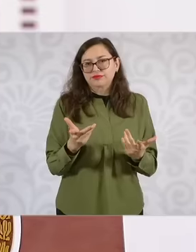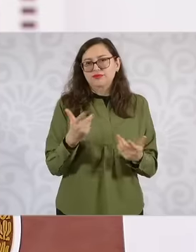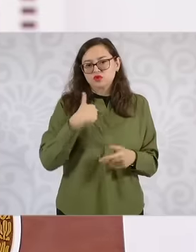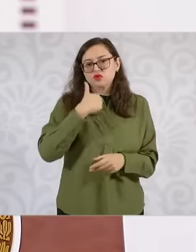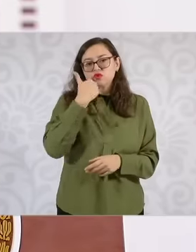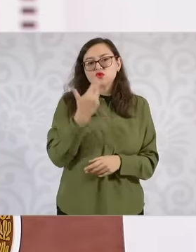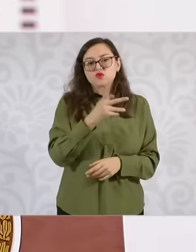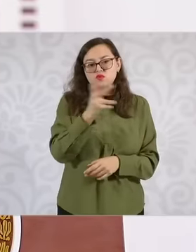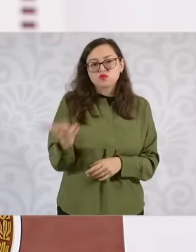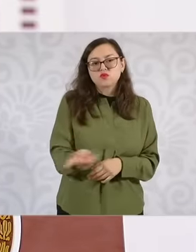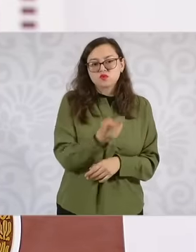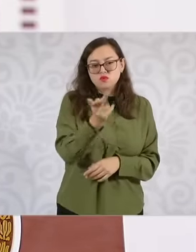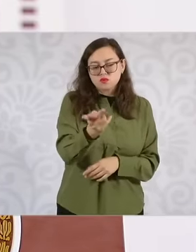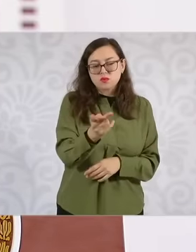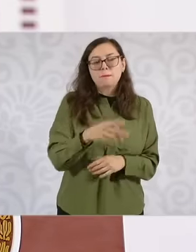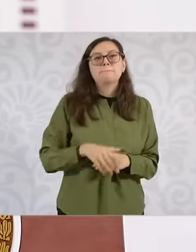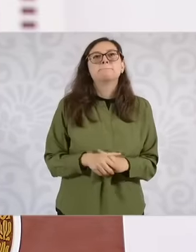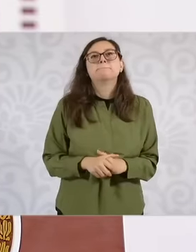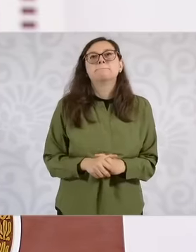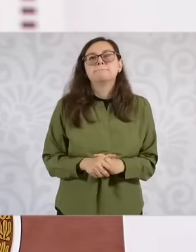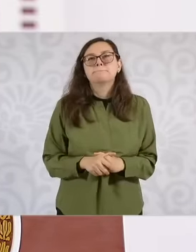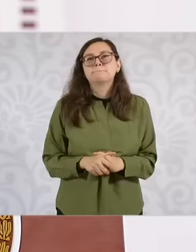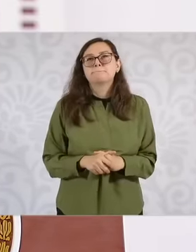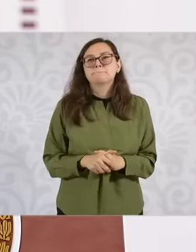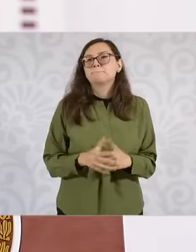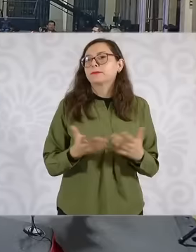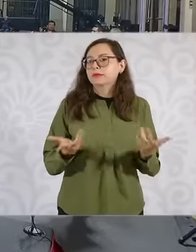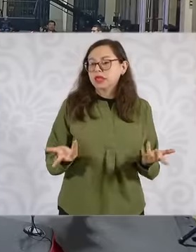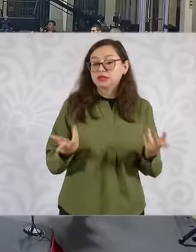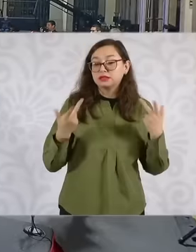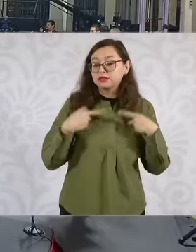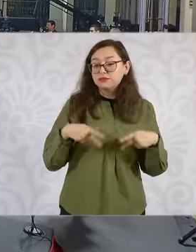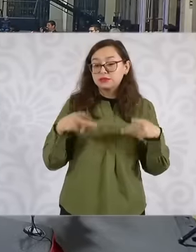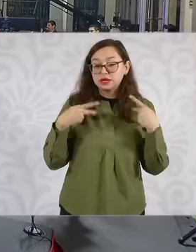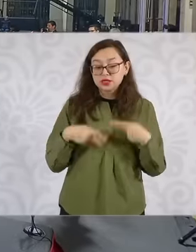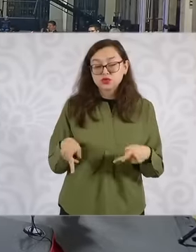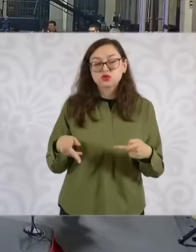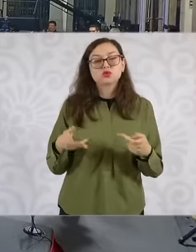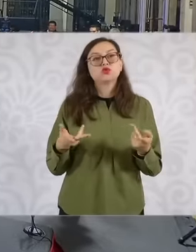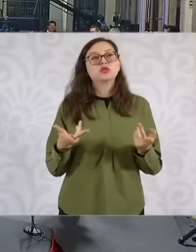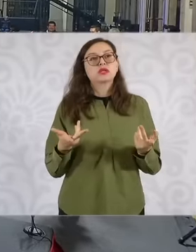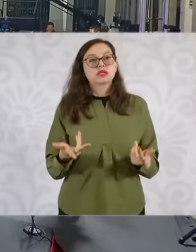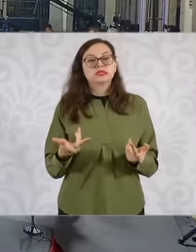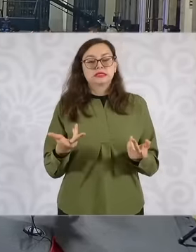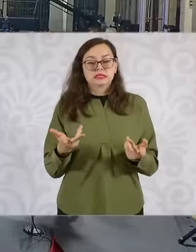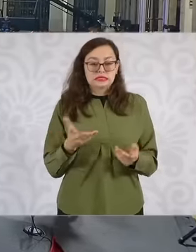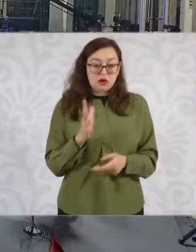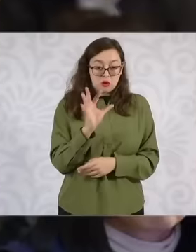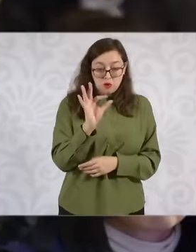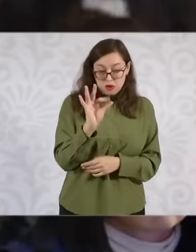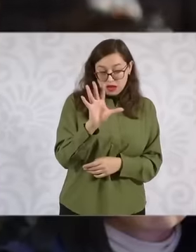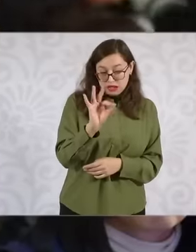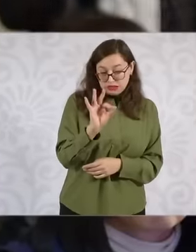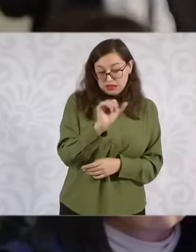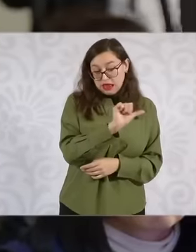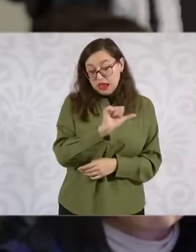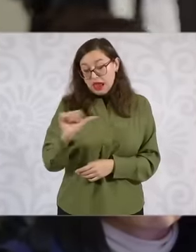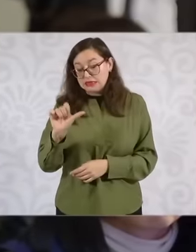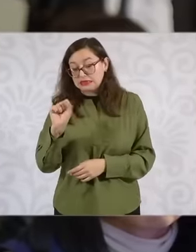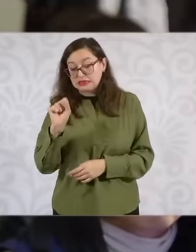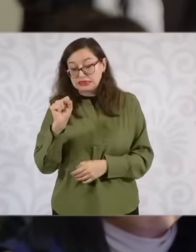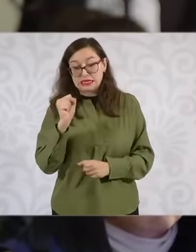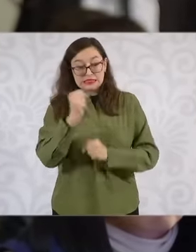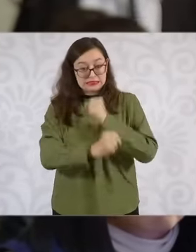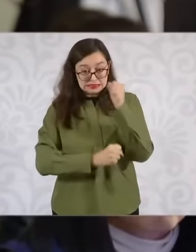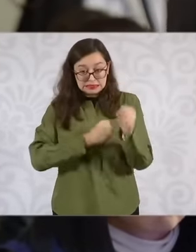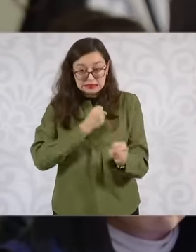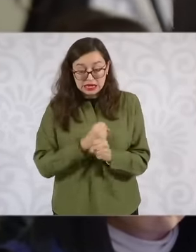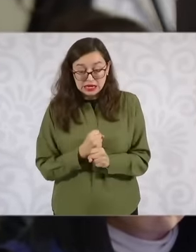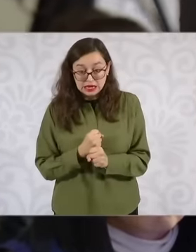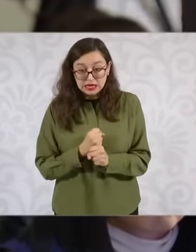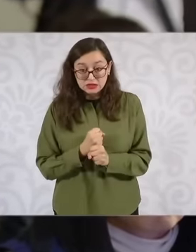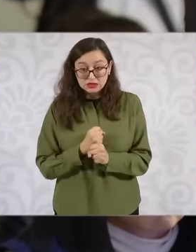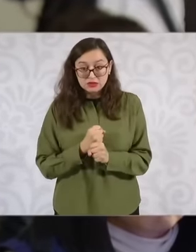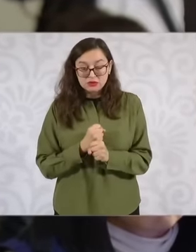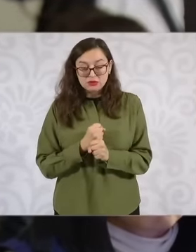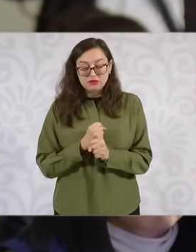environment And in this context it is the people who are between 40 and 60 years old, it surprises me a lot